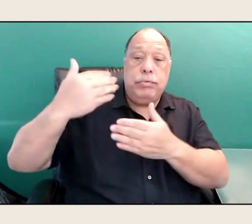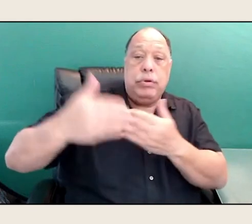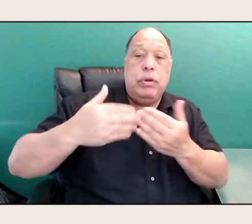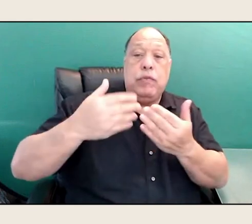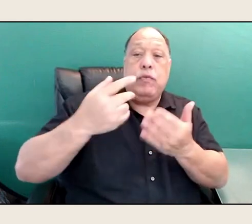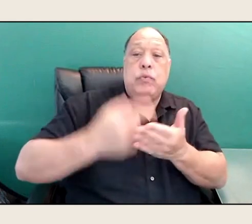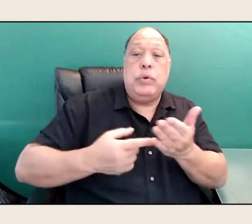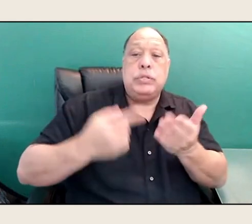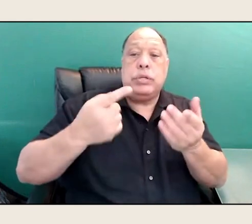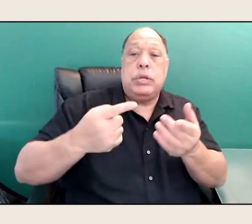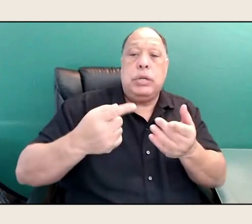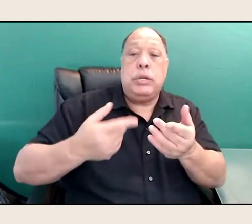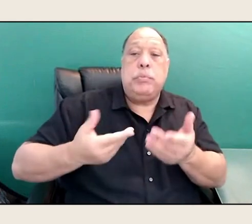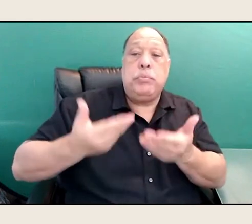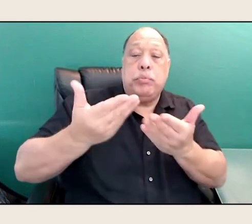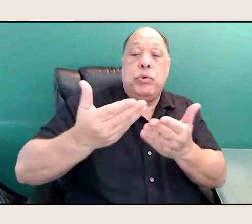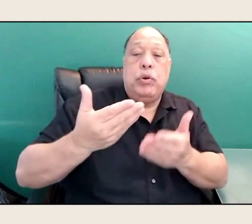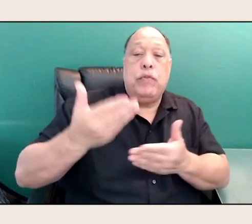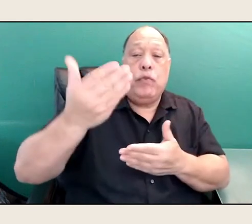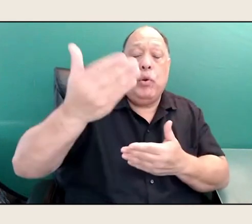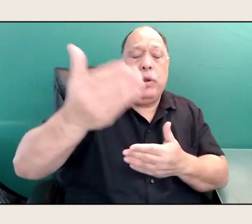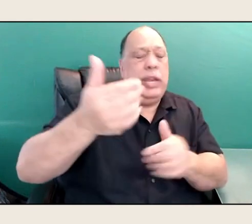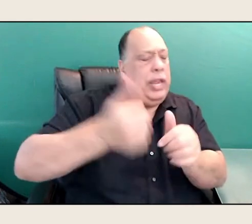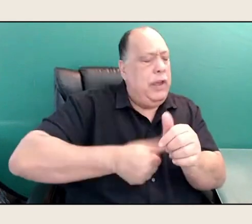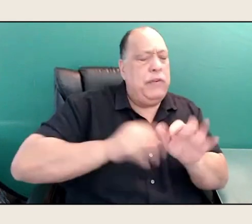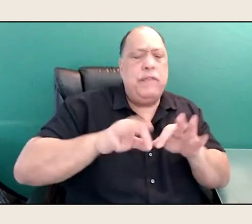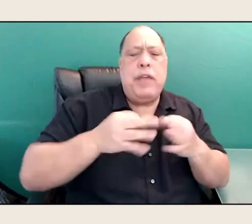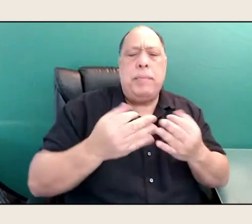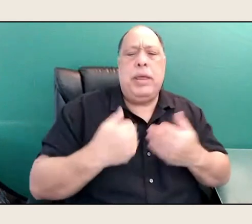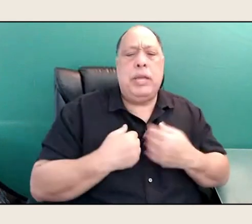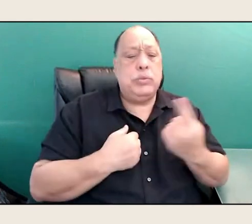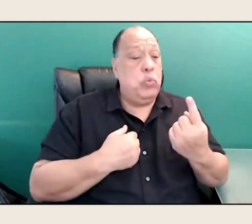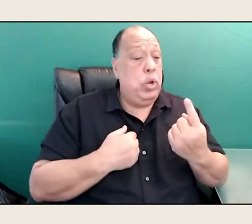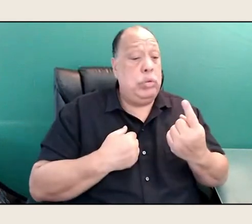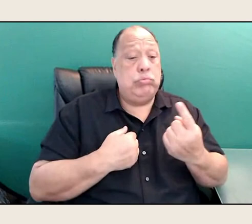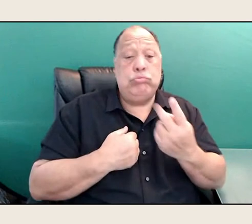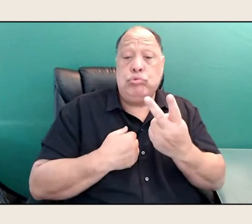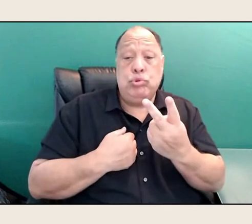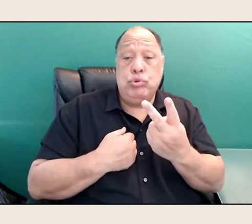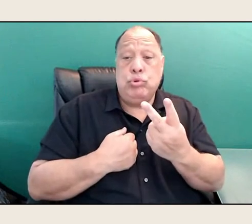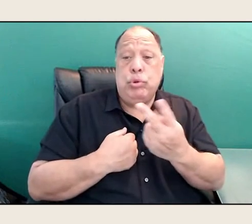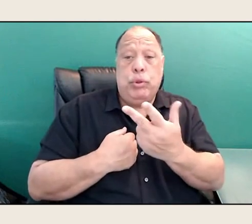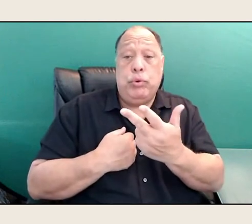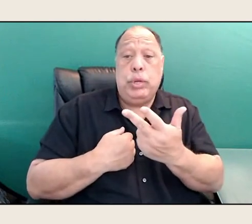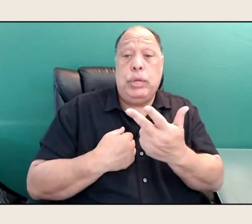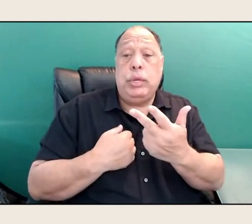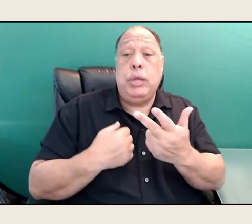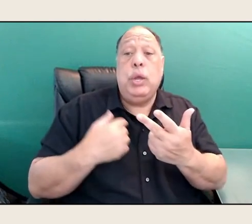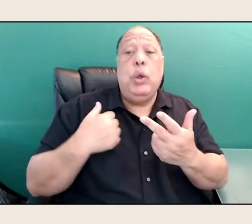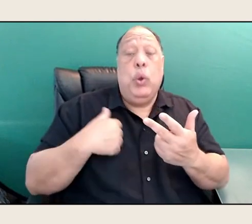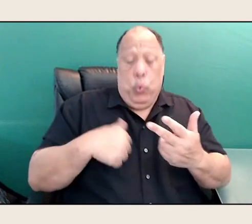Every family has one, sometimes more than one. And we're the ones that keep history.